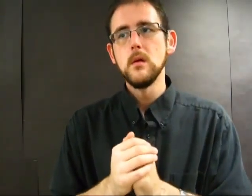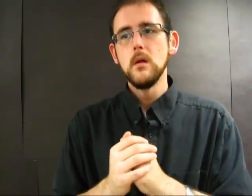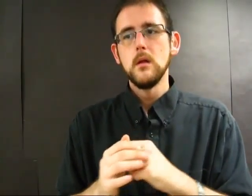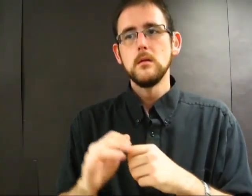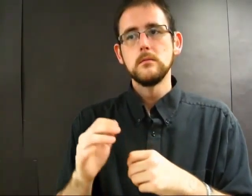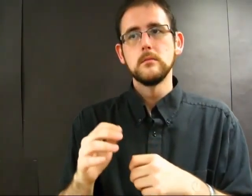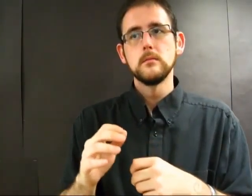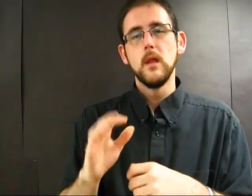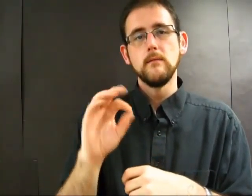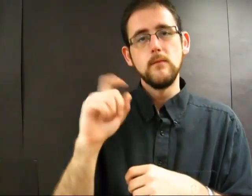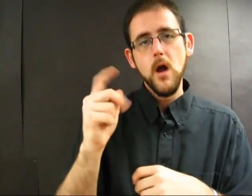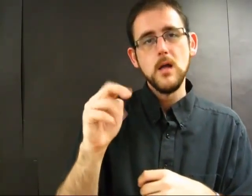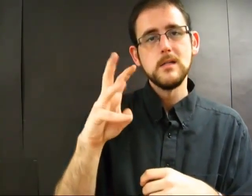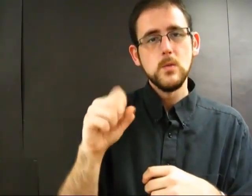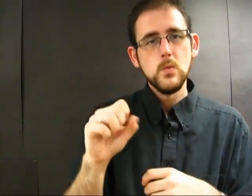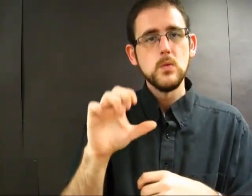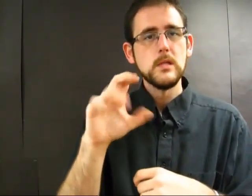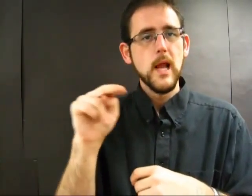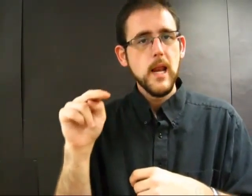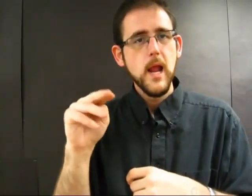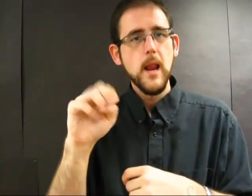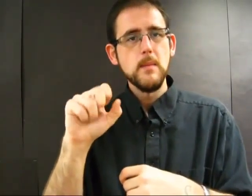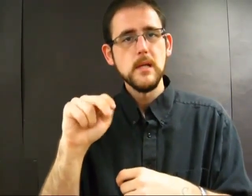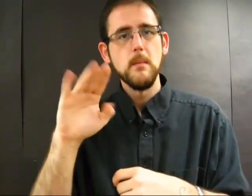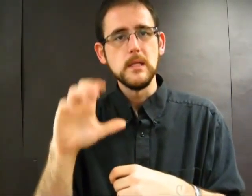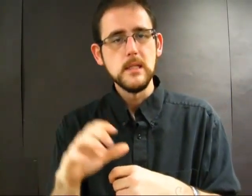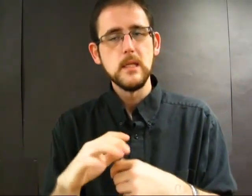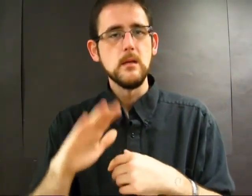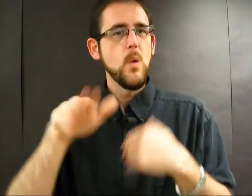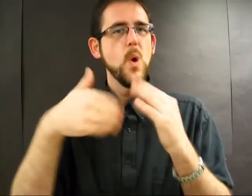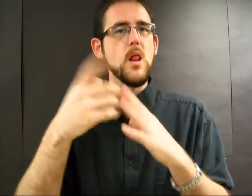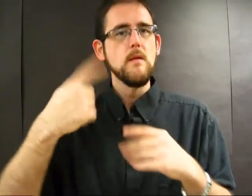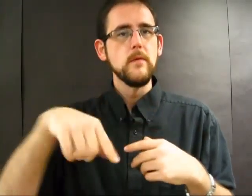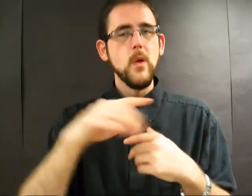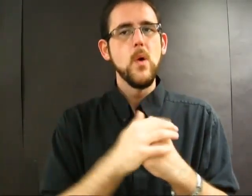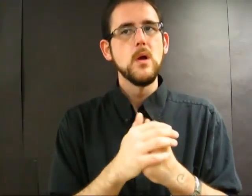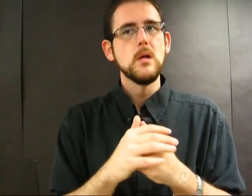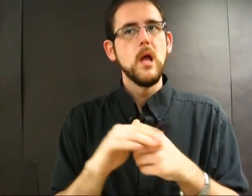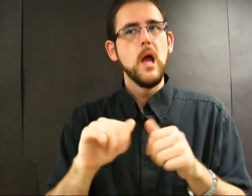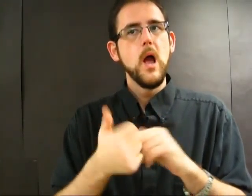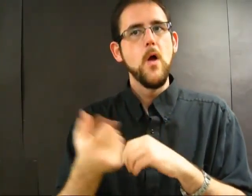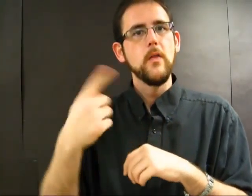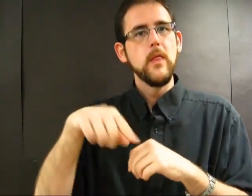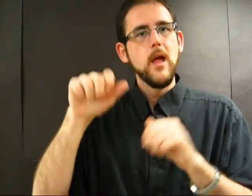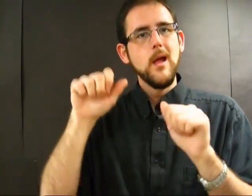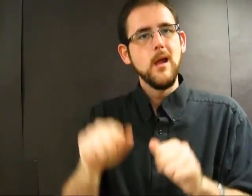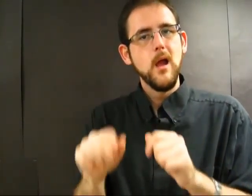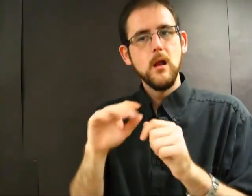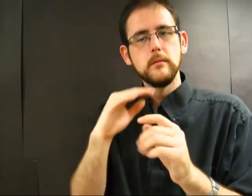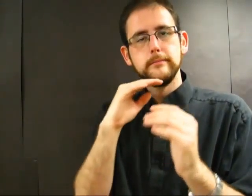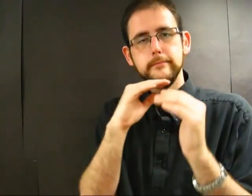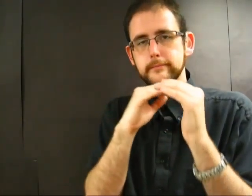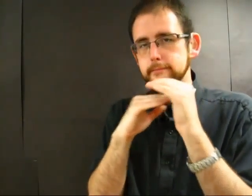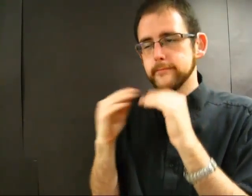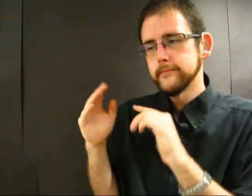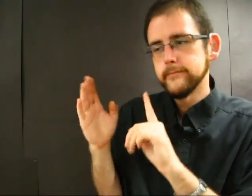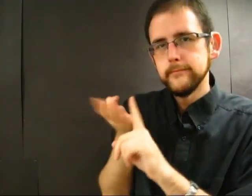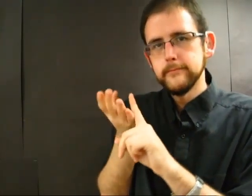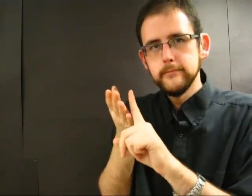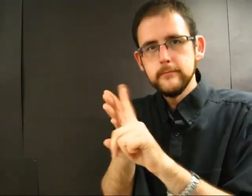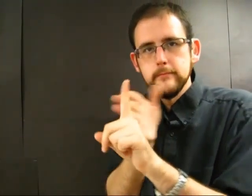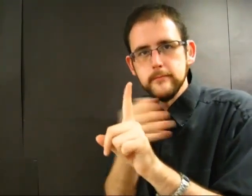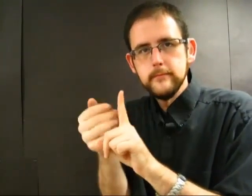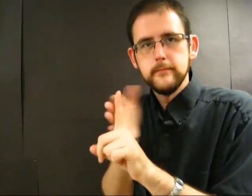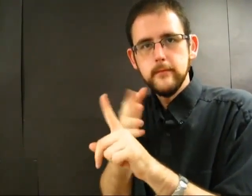FOX NEWS, CNN, and MSNBC, and how the truth gets distorted in order to manipulate the